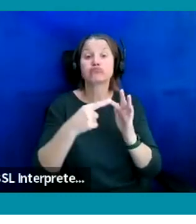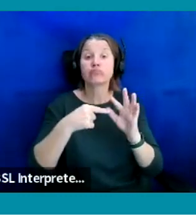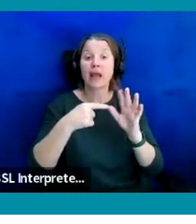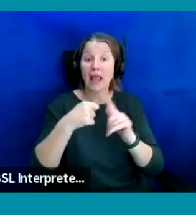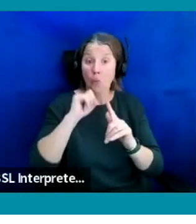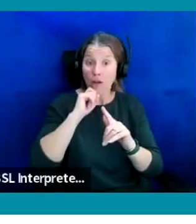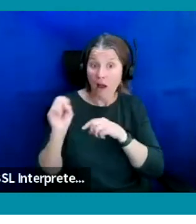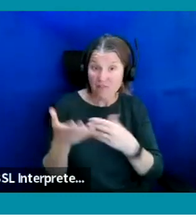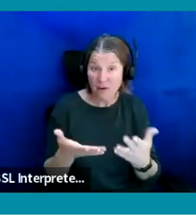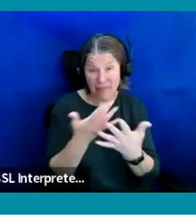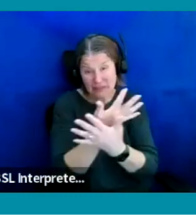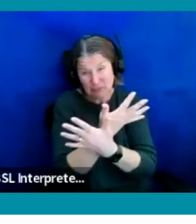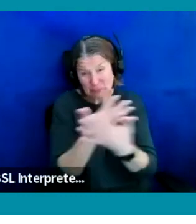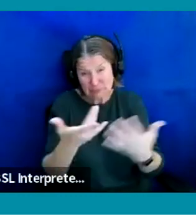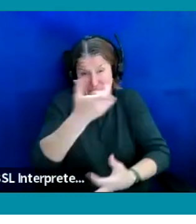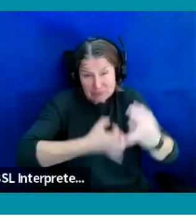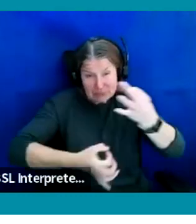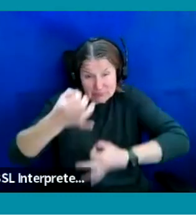of questions. 17 of them here.